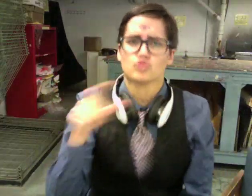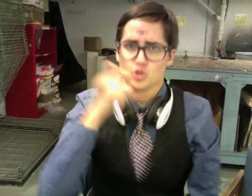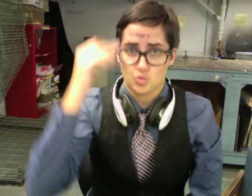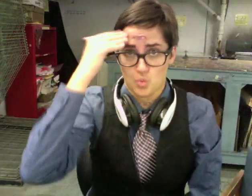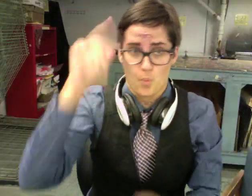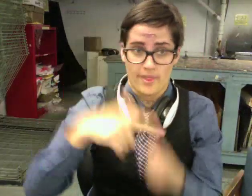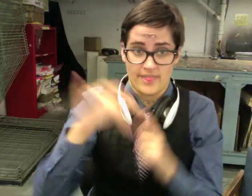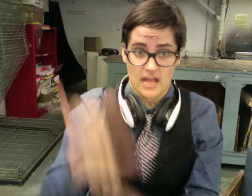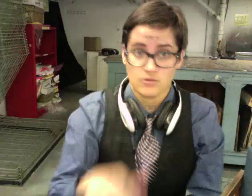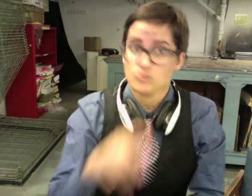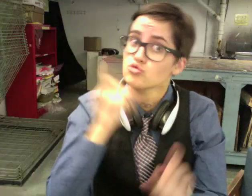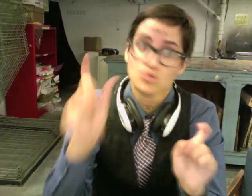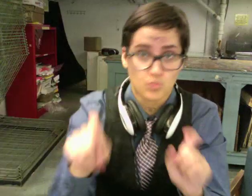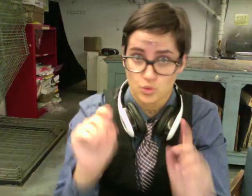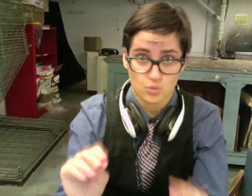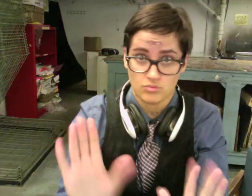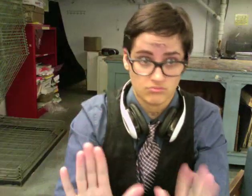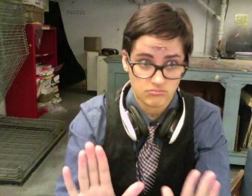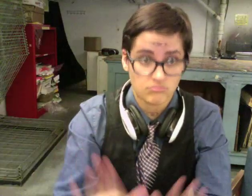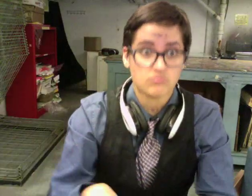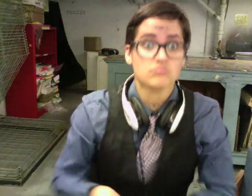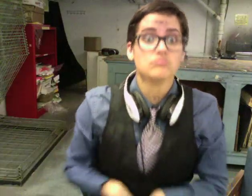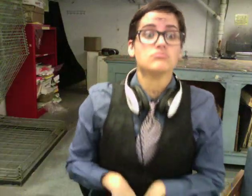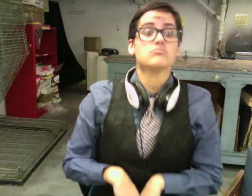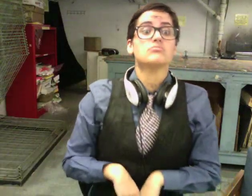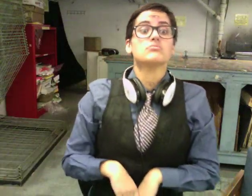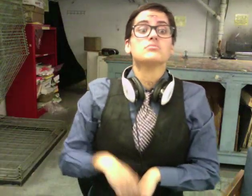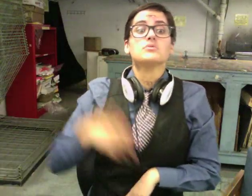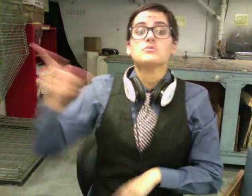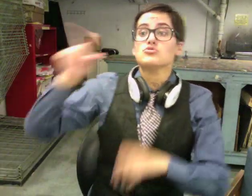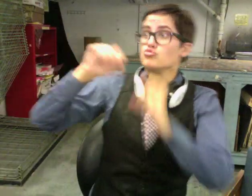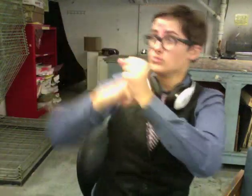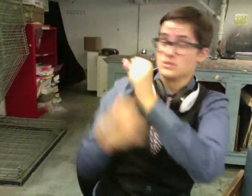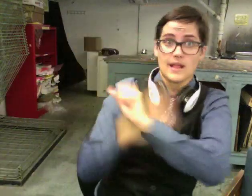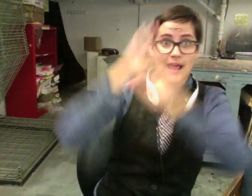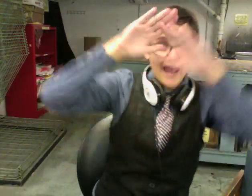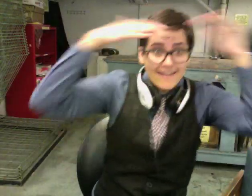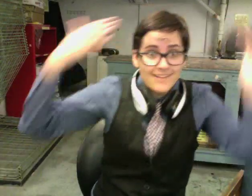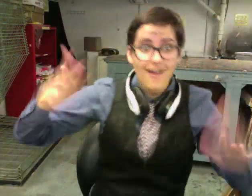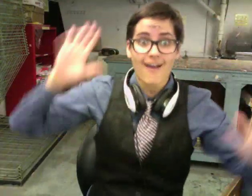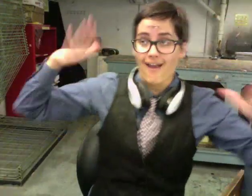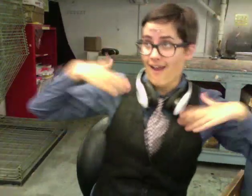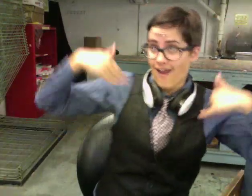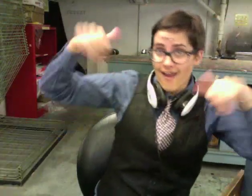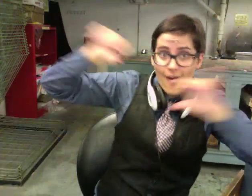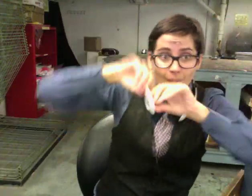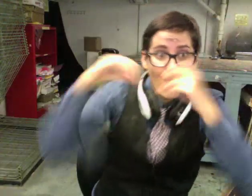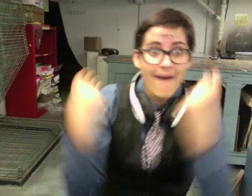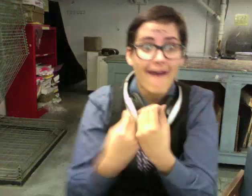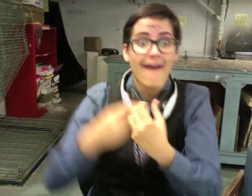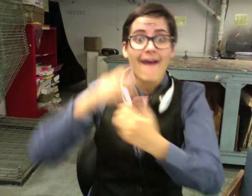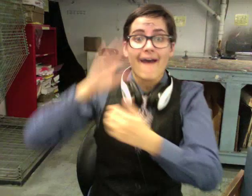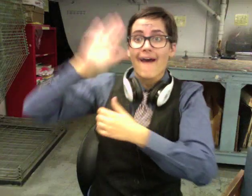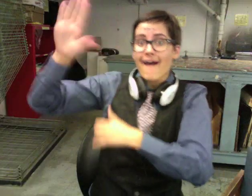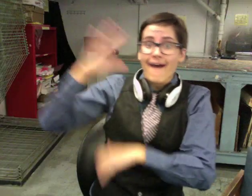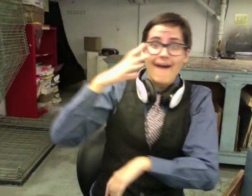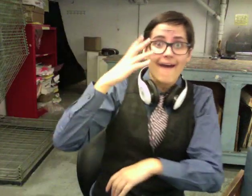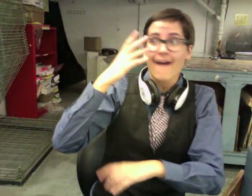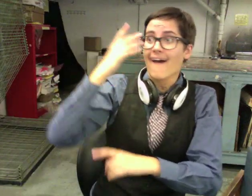of heaven and the angelic organizational chart are privileged information, known only to